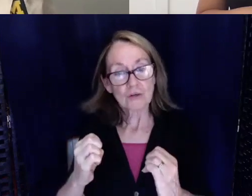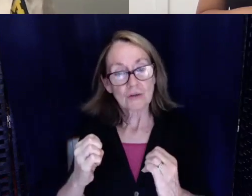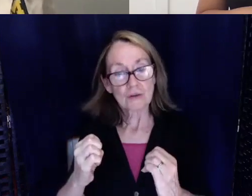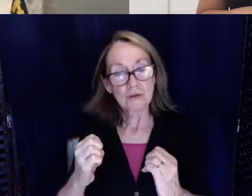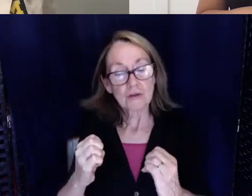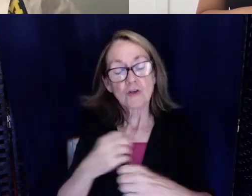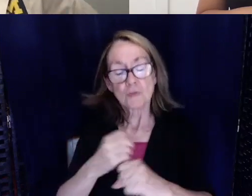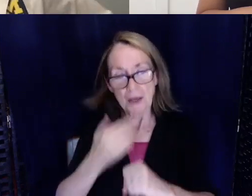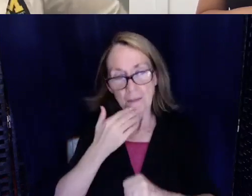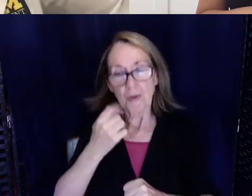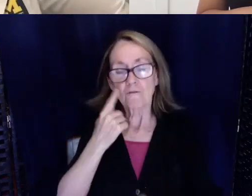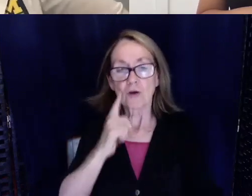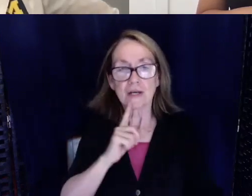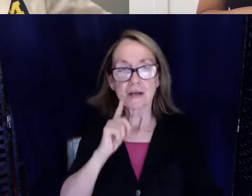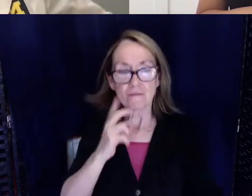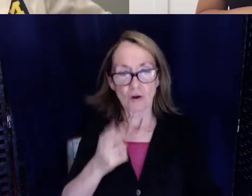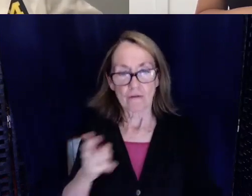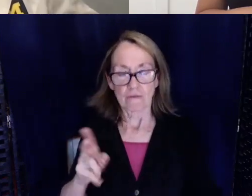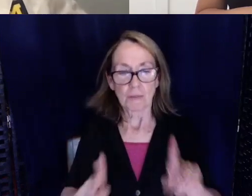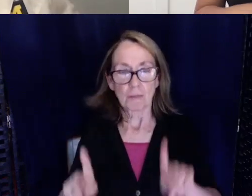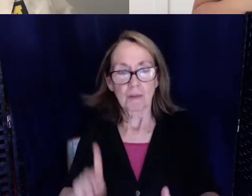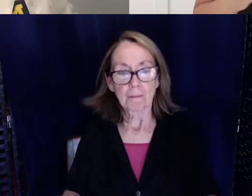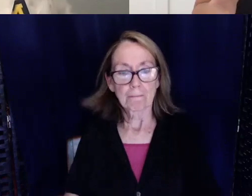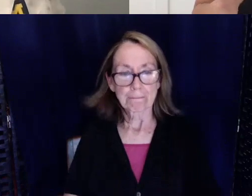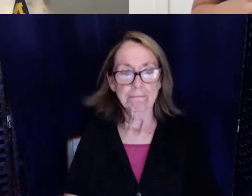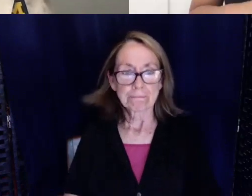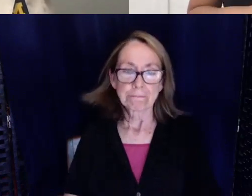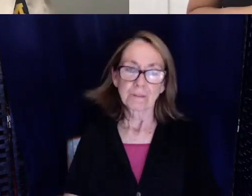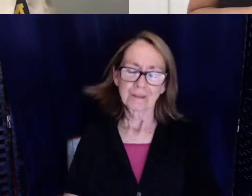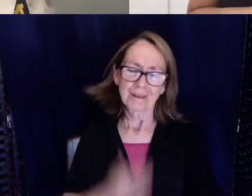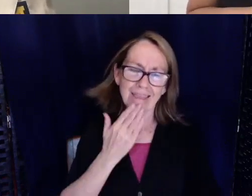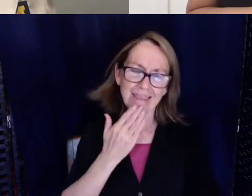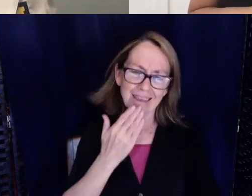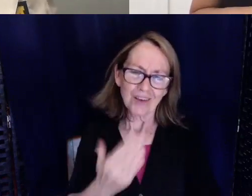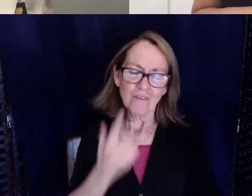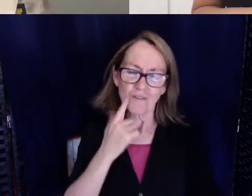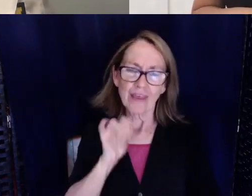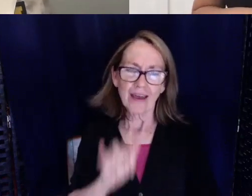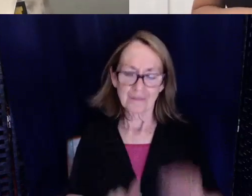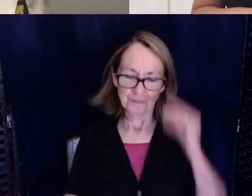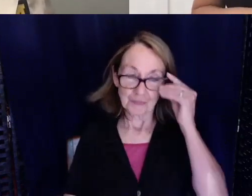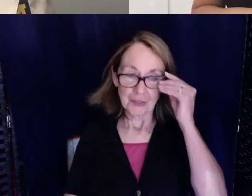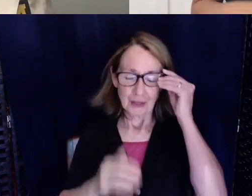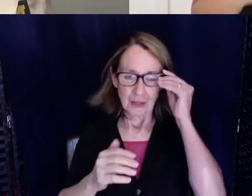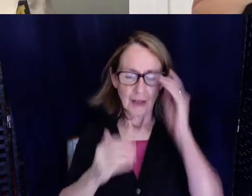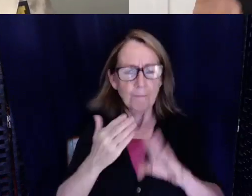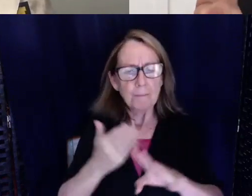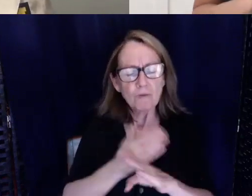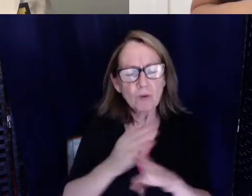hearing community. Great, thank you so much for that. Before we wrap up, is there anything else